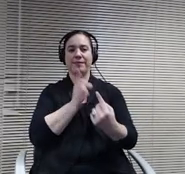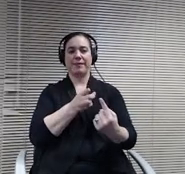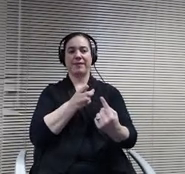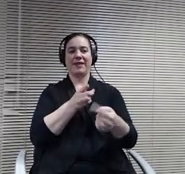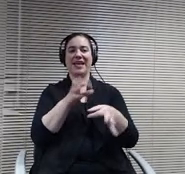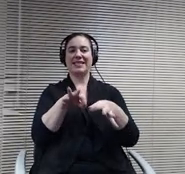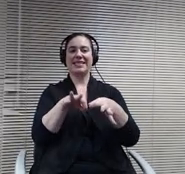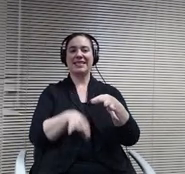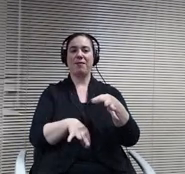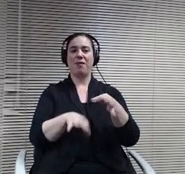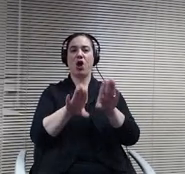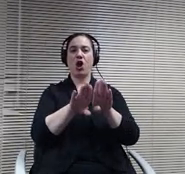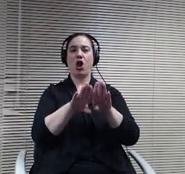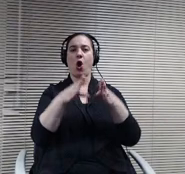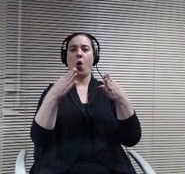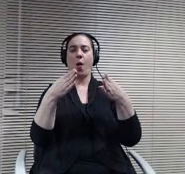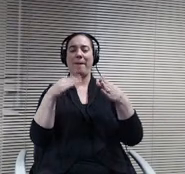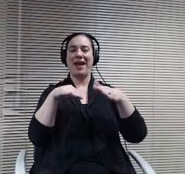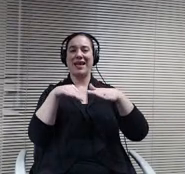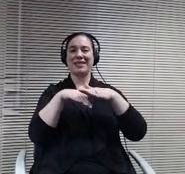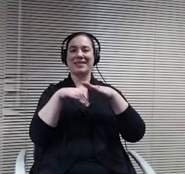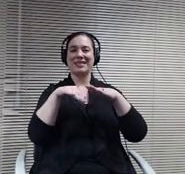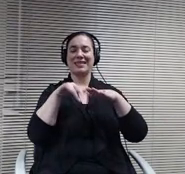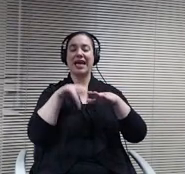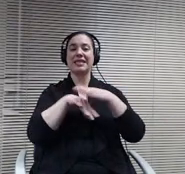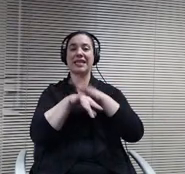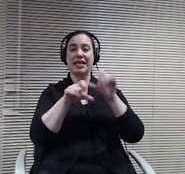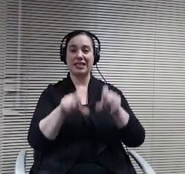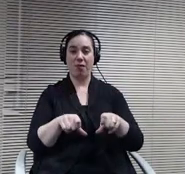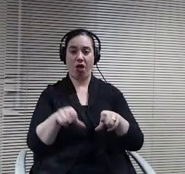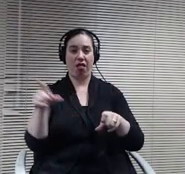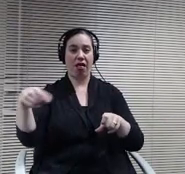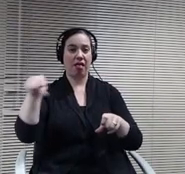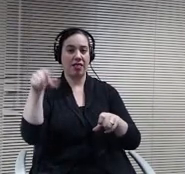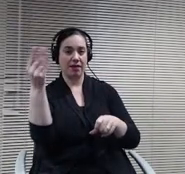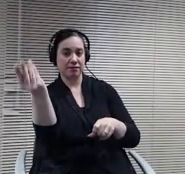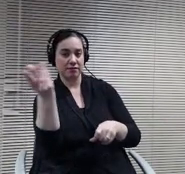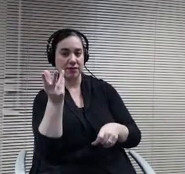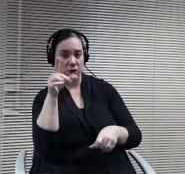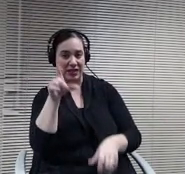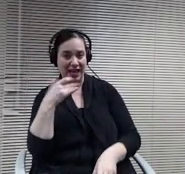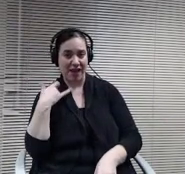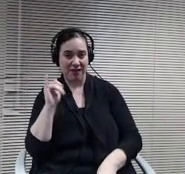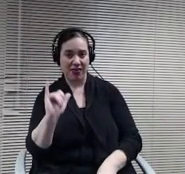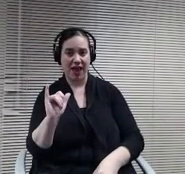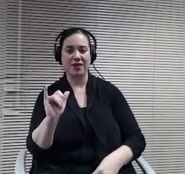provided that we need to look at our space and we have that in our design. So that is a meeting all those pieces.